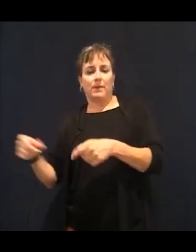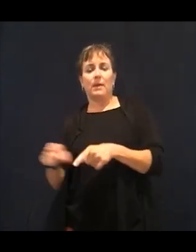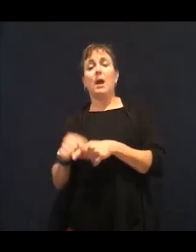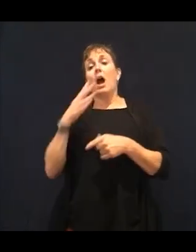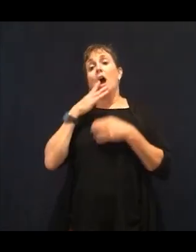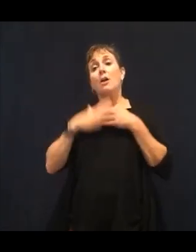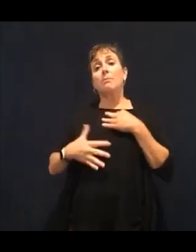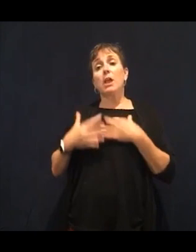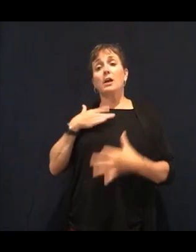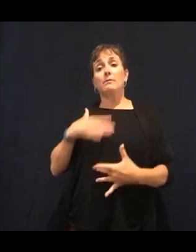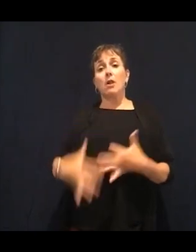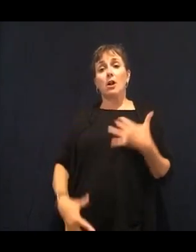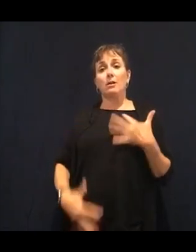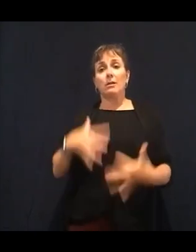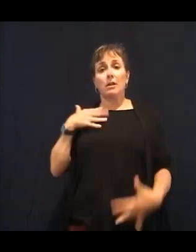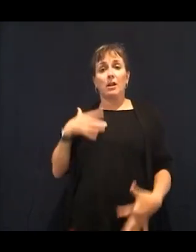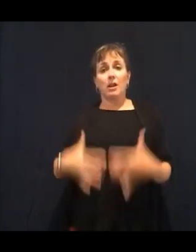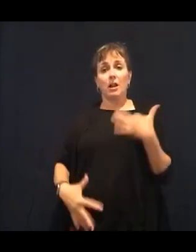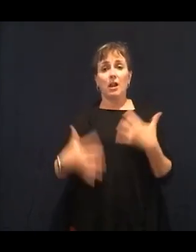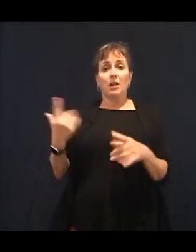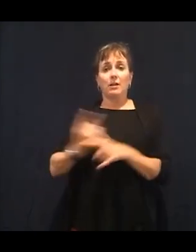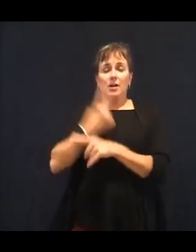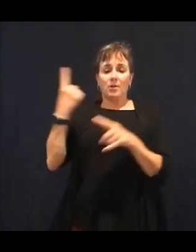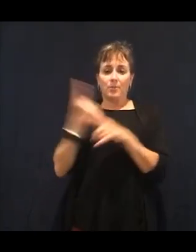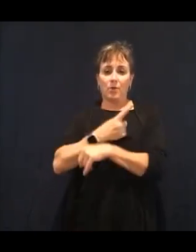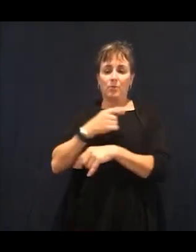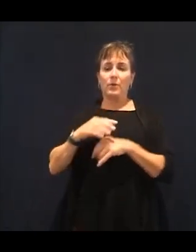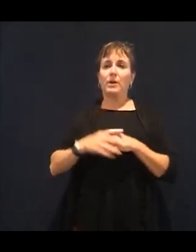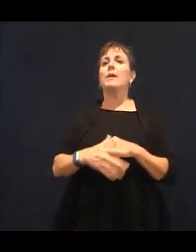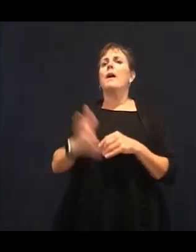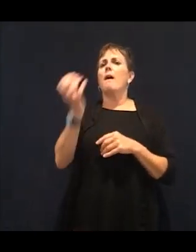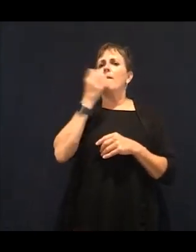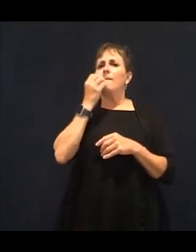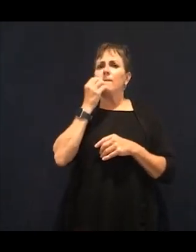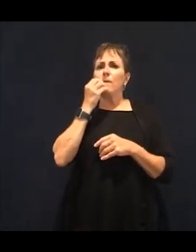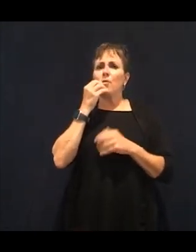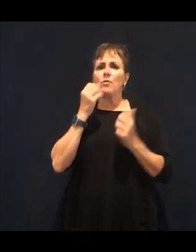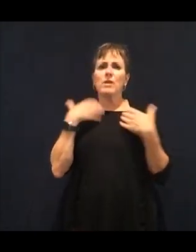our eyes so that we continue to have blood vessels that are working